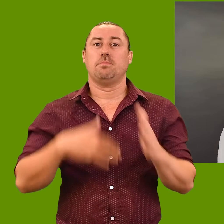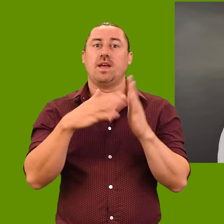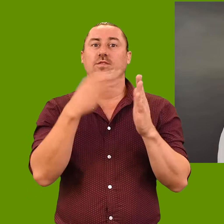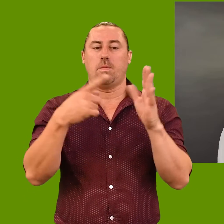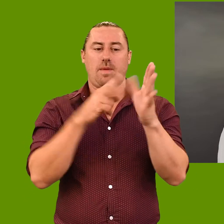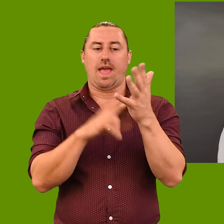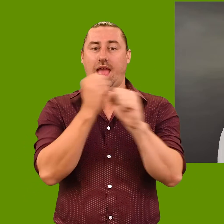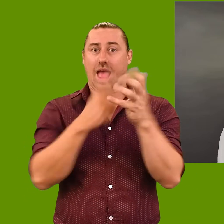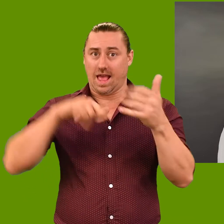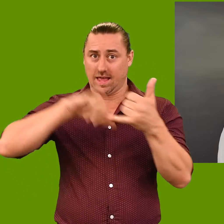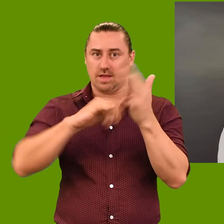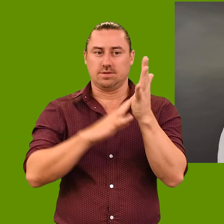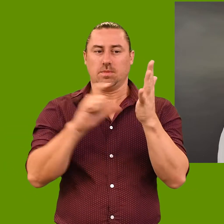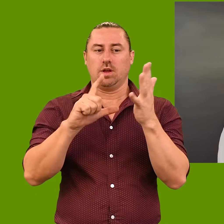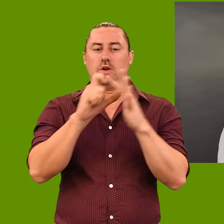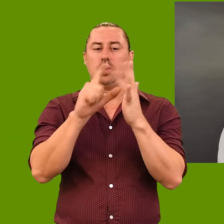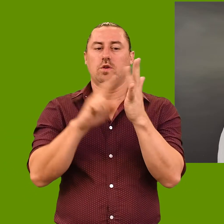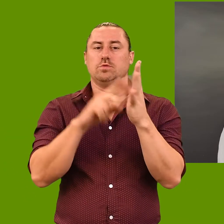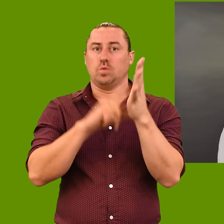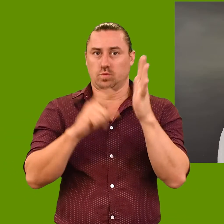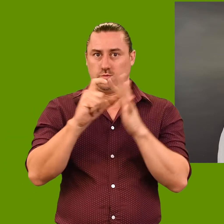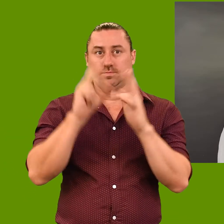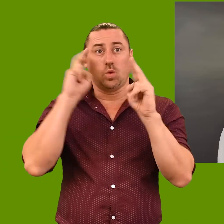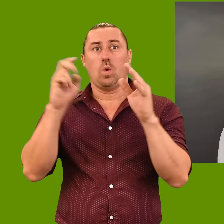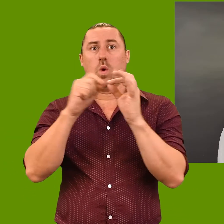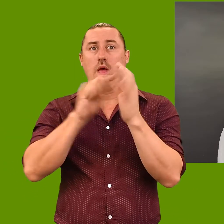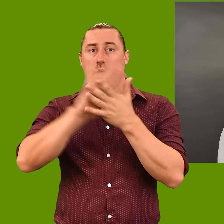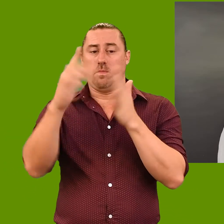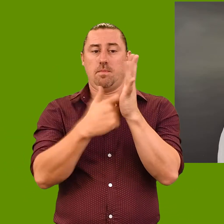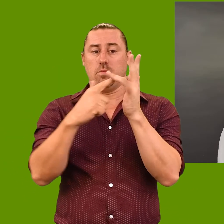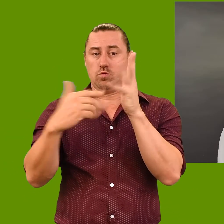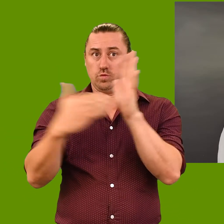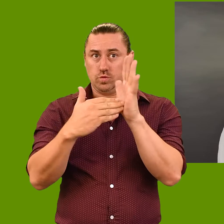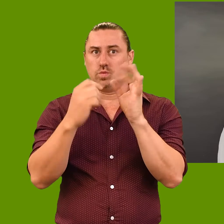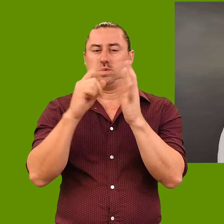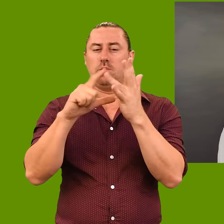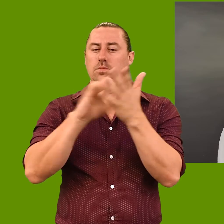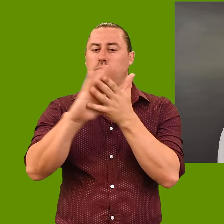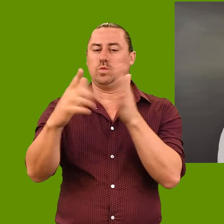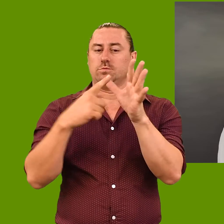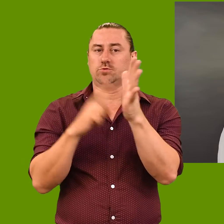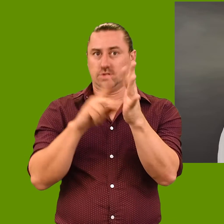This painting is by Angus McDonald called 'Behrouz Boochani'.